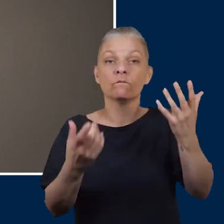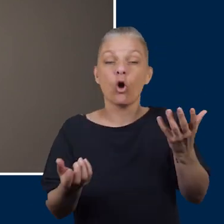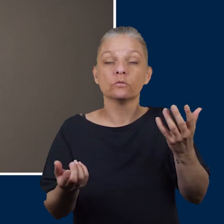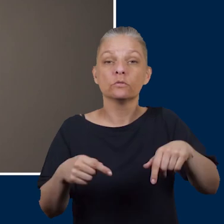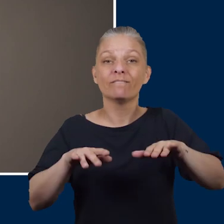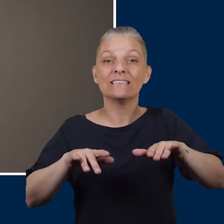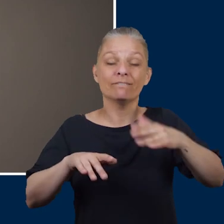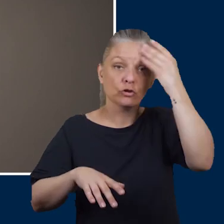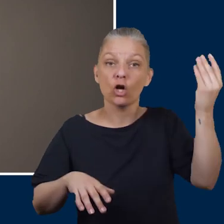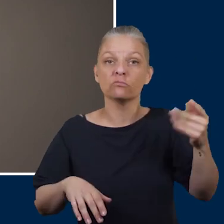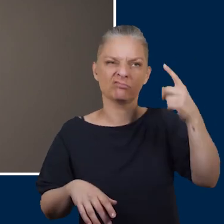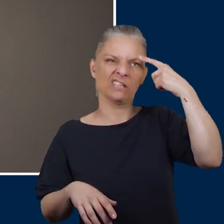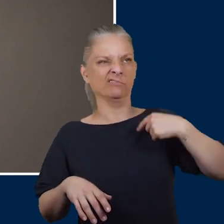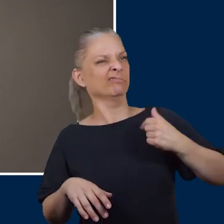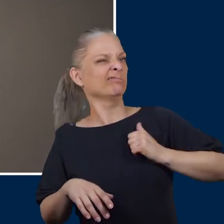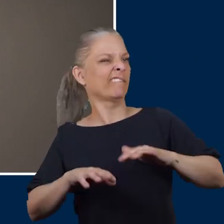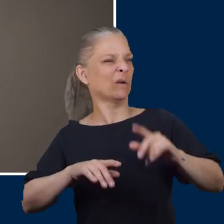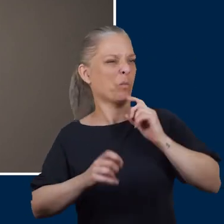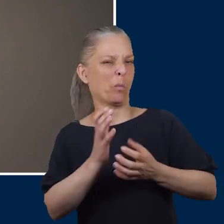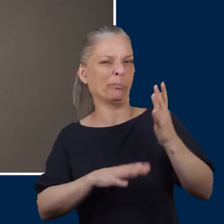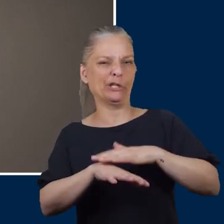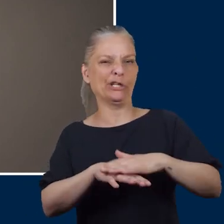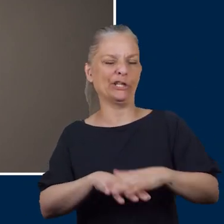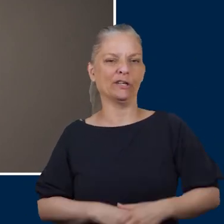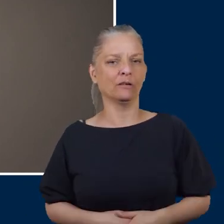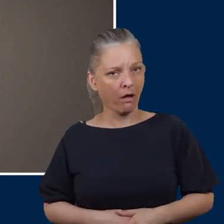lot of people who end up with a really bad burn on the top of their foot because they're out in